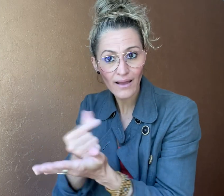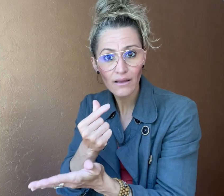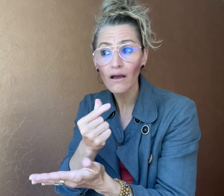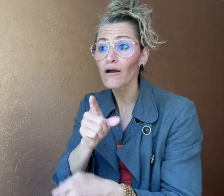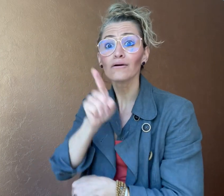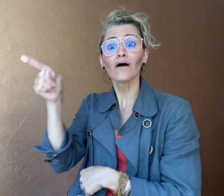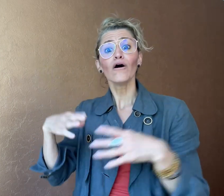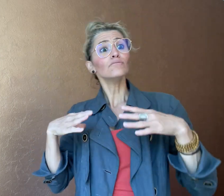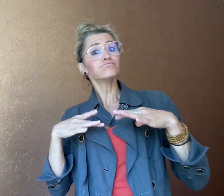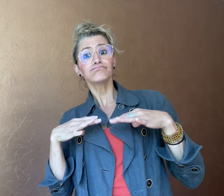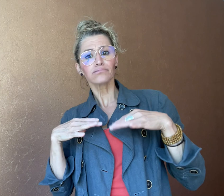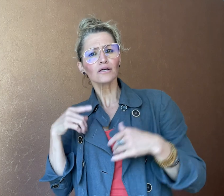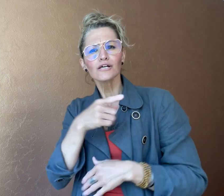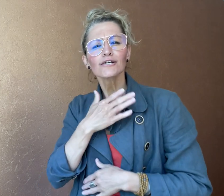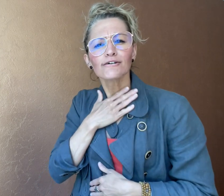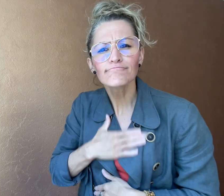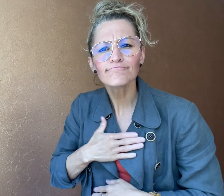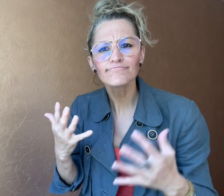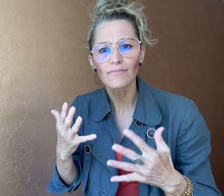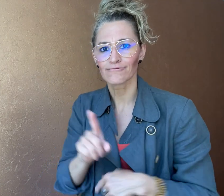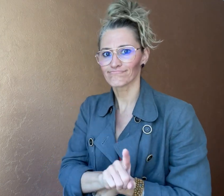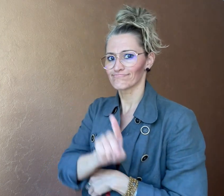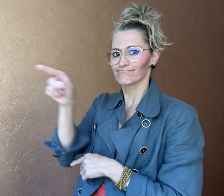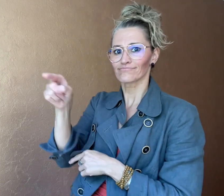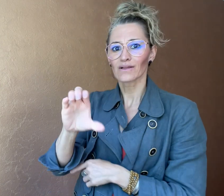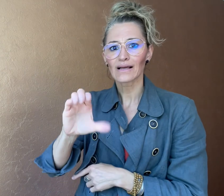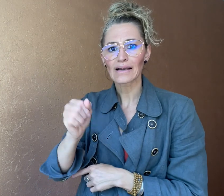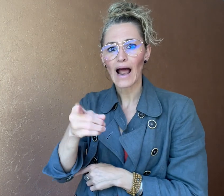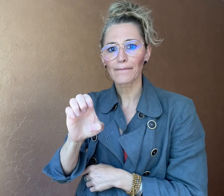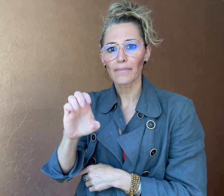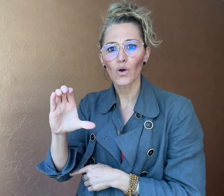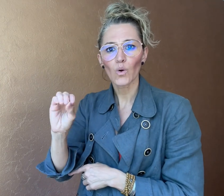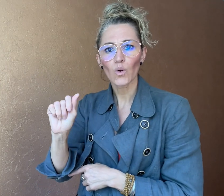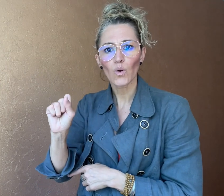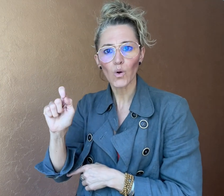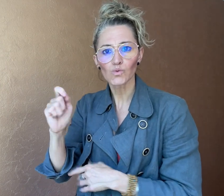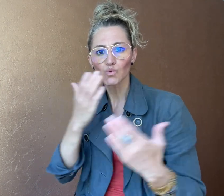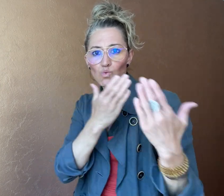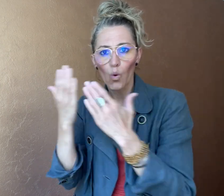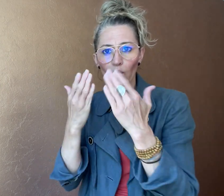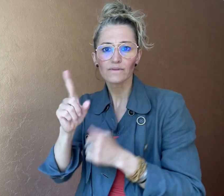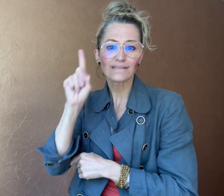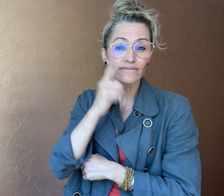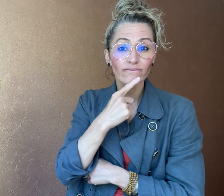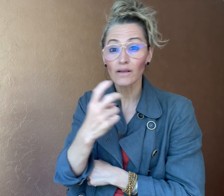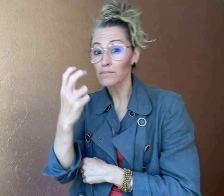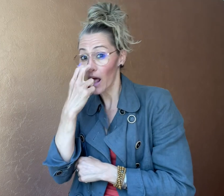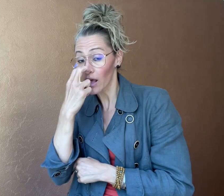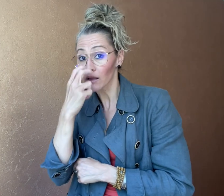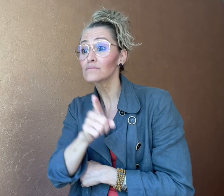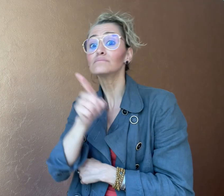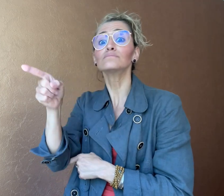he helped with renovating the bathroom facilities at the